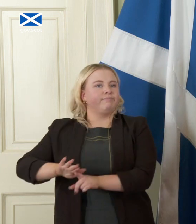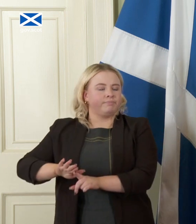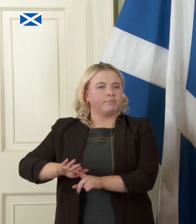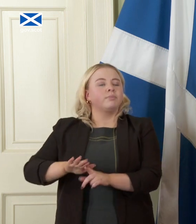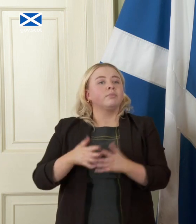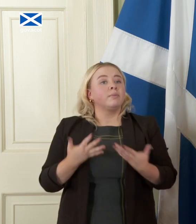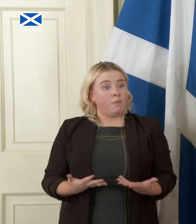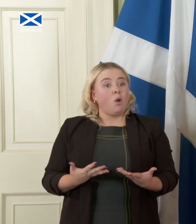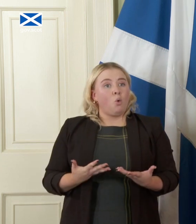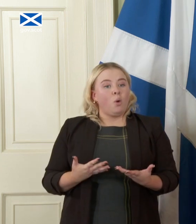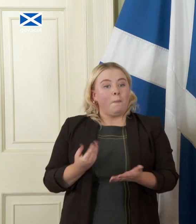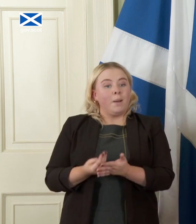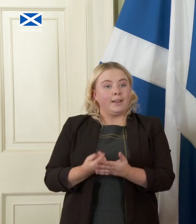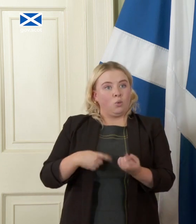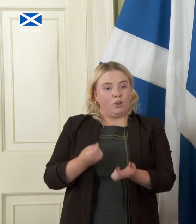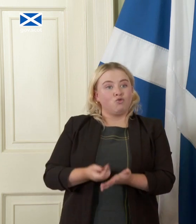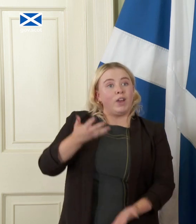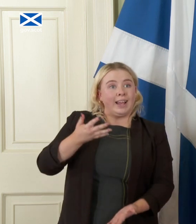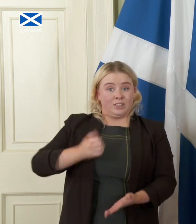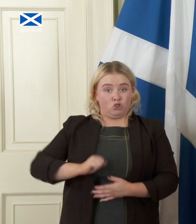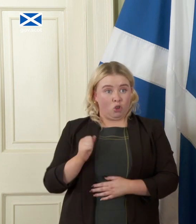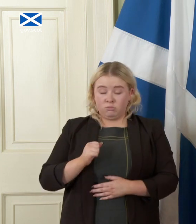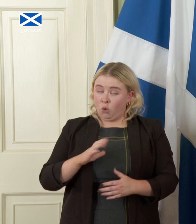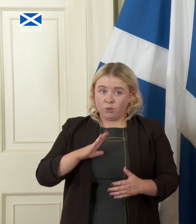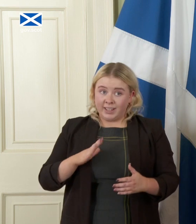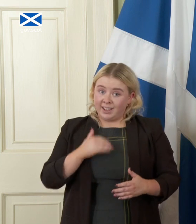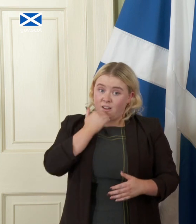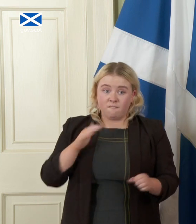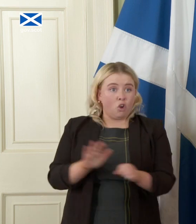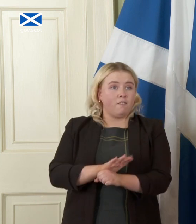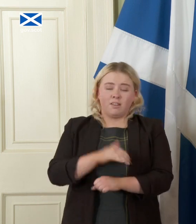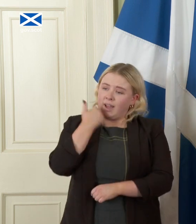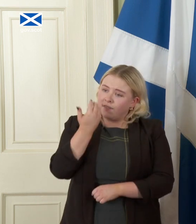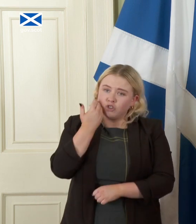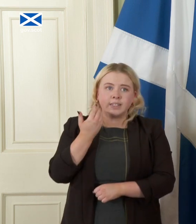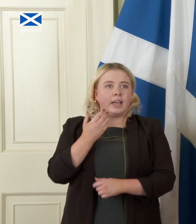currently raise in Scotland is already sufficient to cover all day-to-day devolved expenditure,